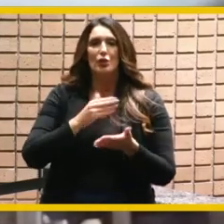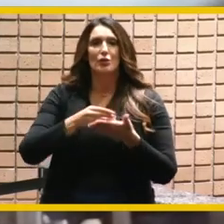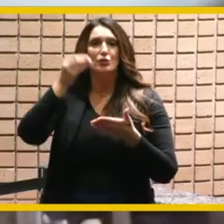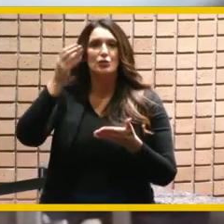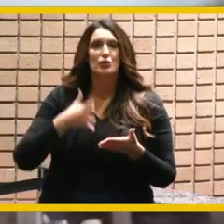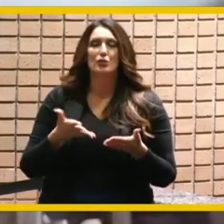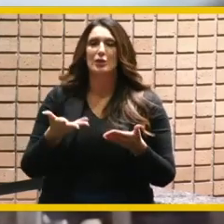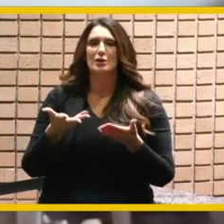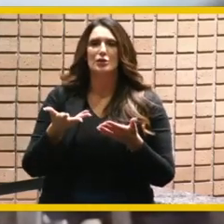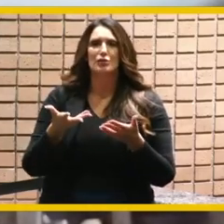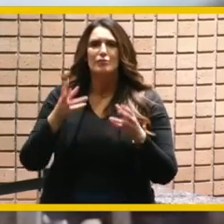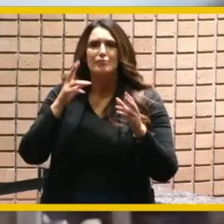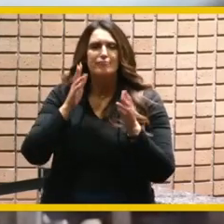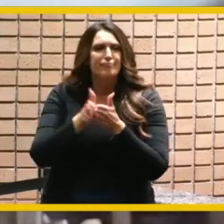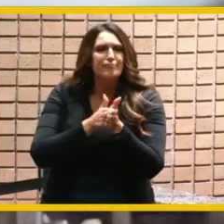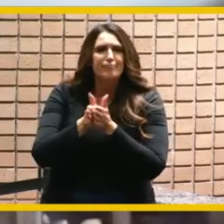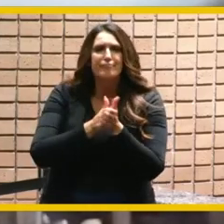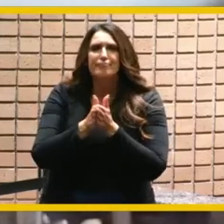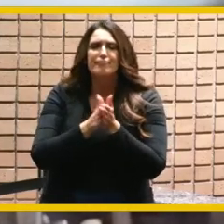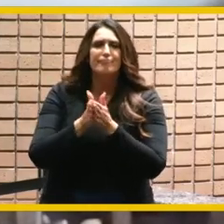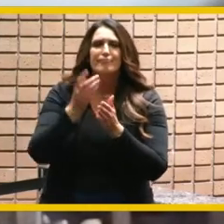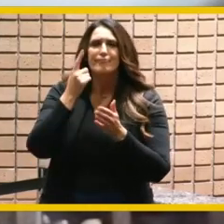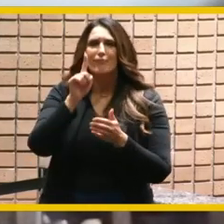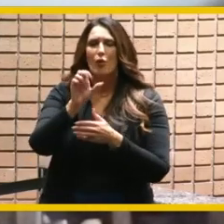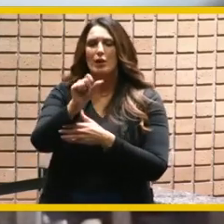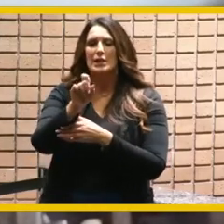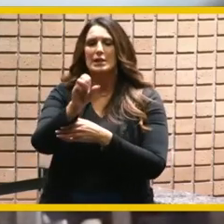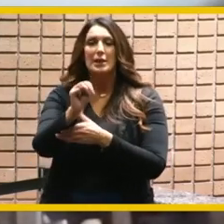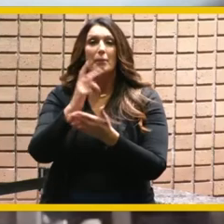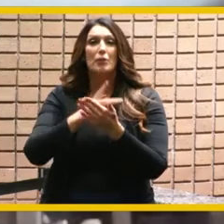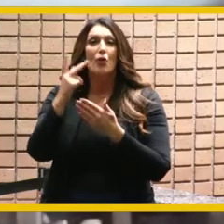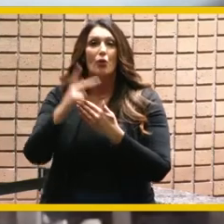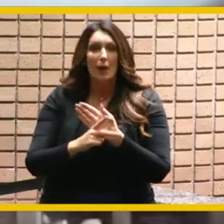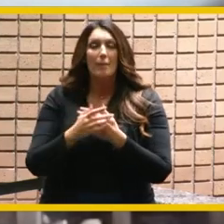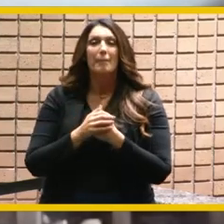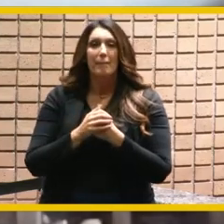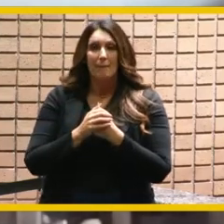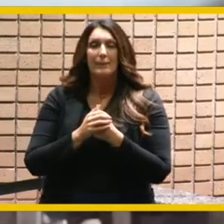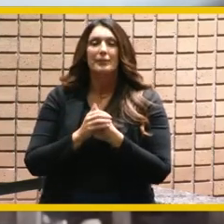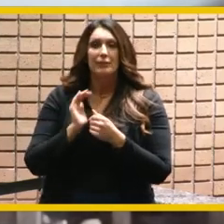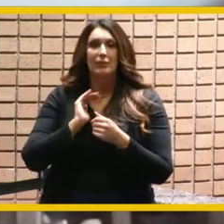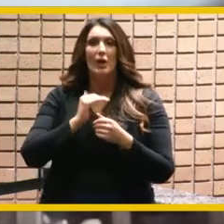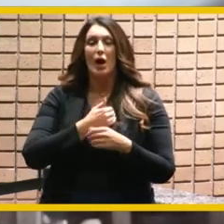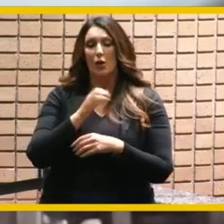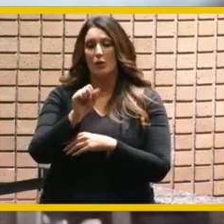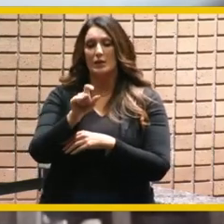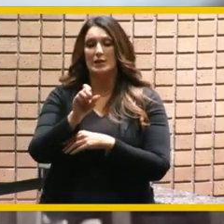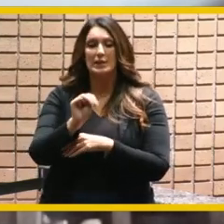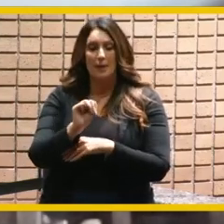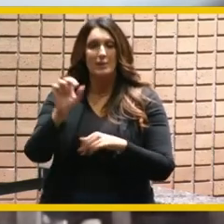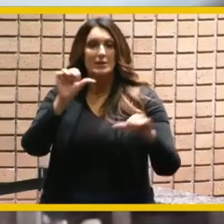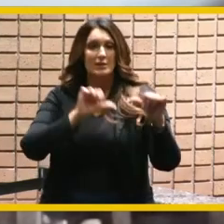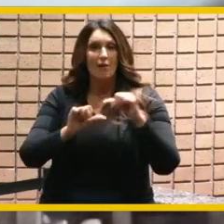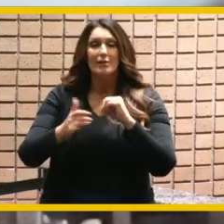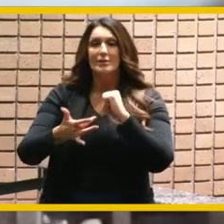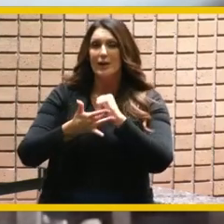educations and careers in stem our step program science and technology education partnership